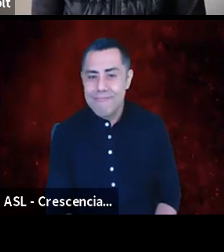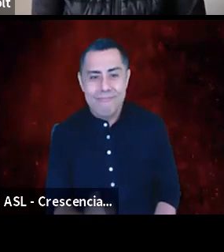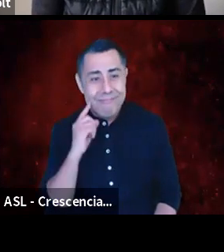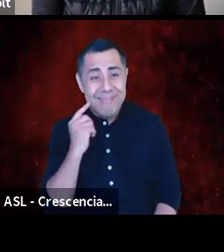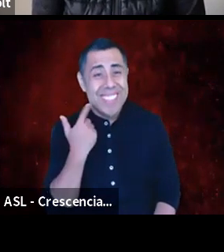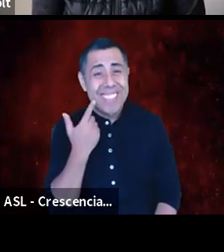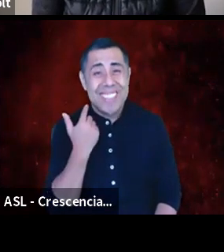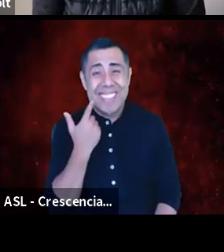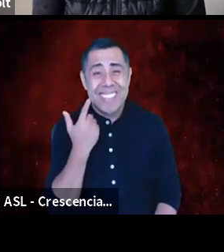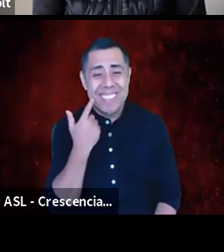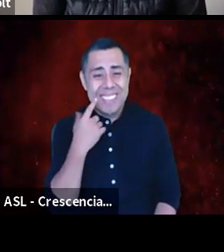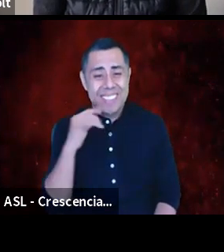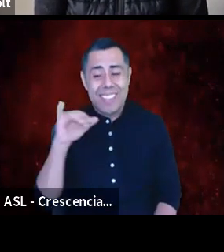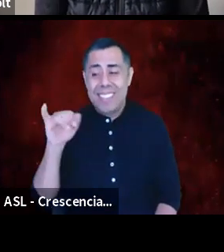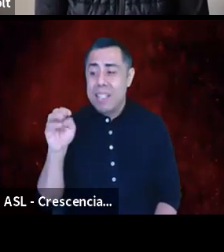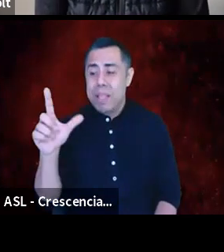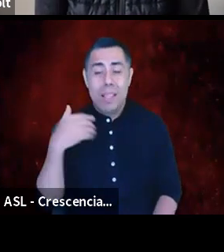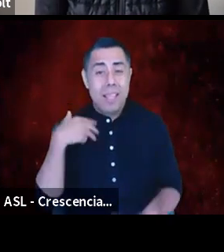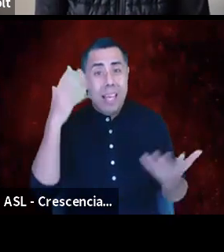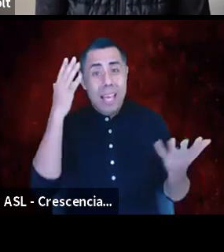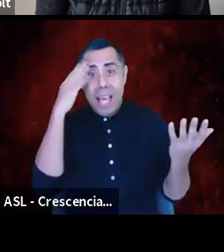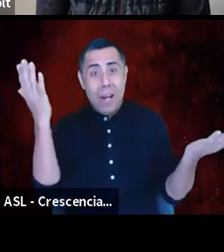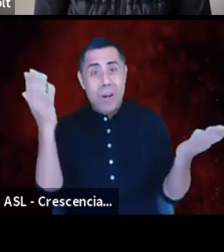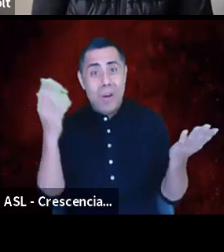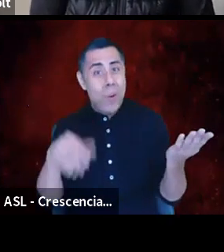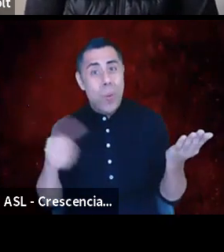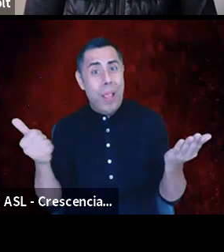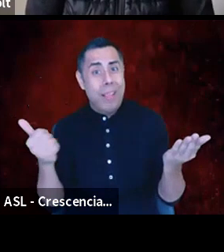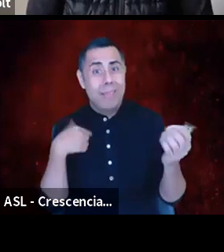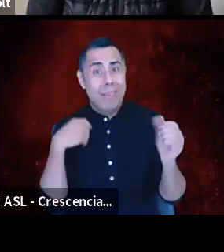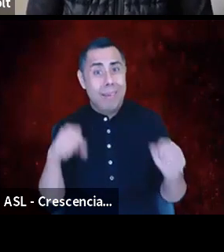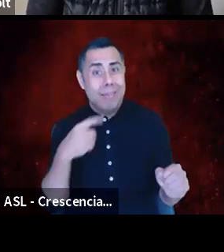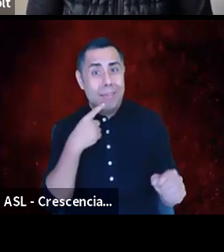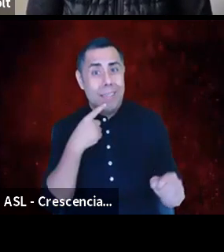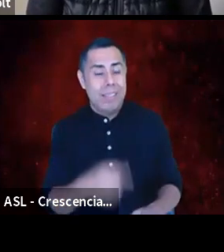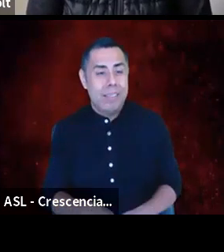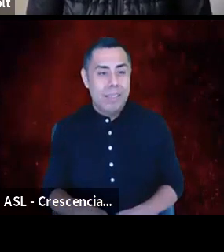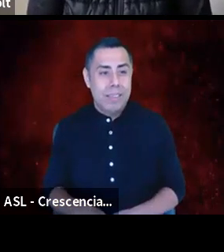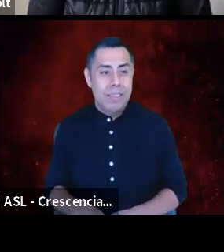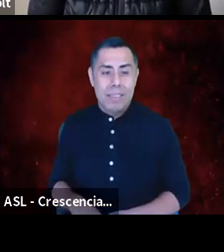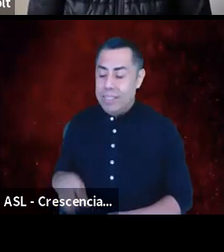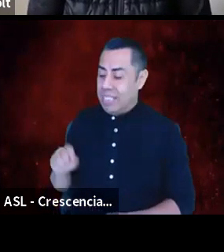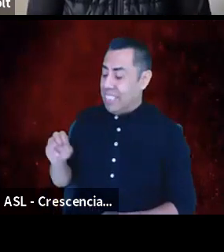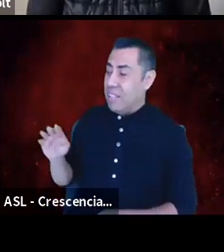I don't know what else to say. Totally. Just gonna have to fix it.